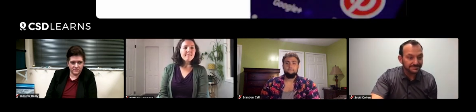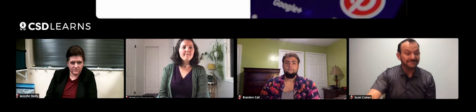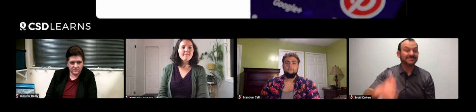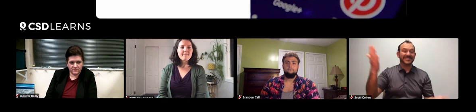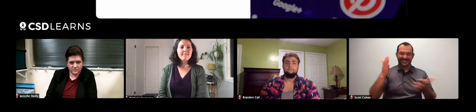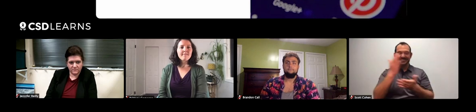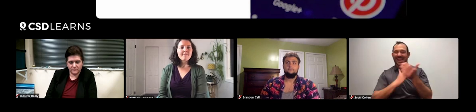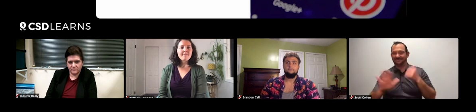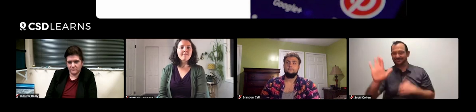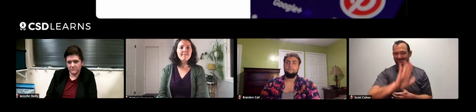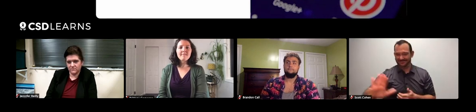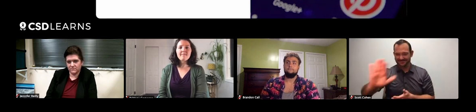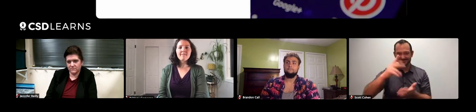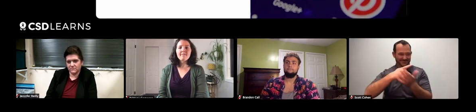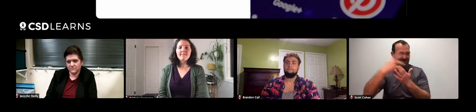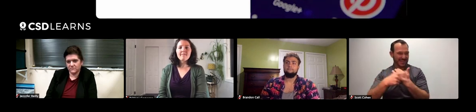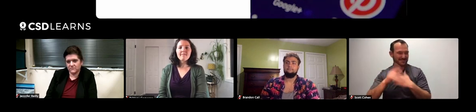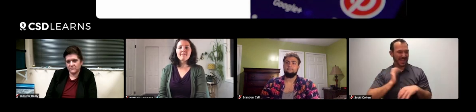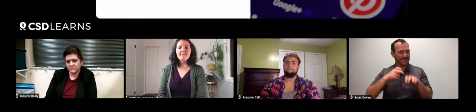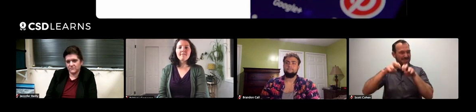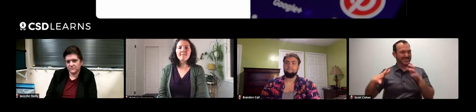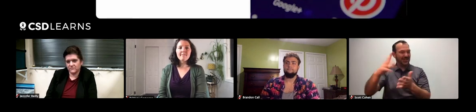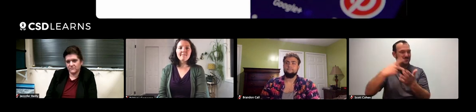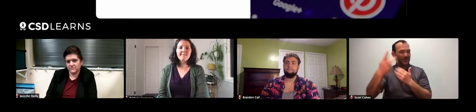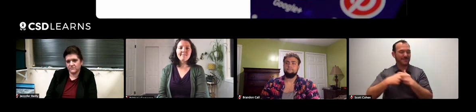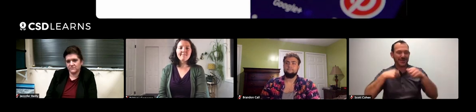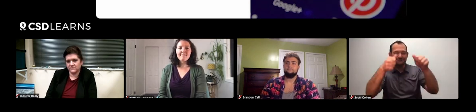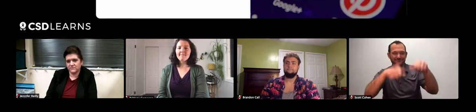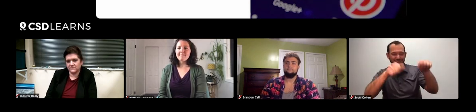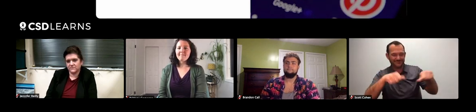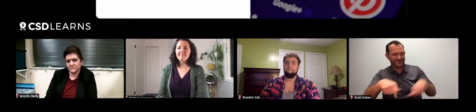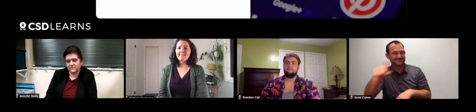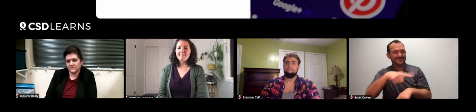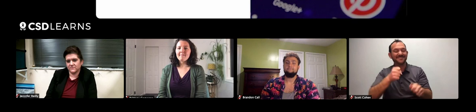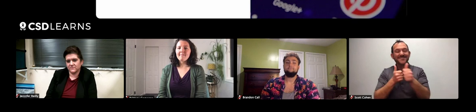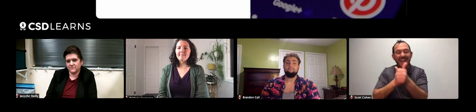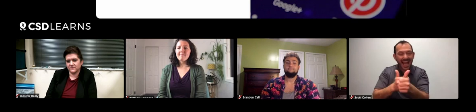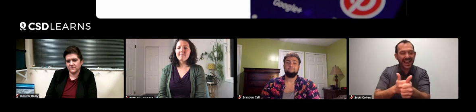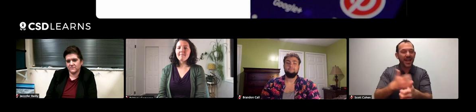Some of our panelist's programs. We have some of their information here. If you would like to follow them